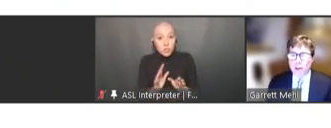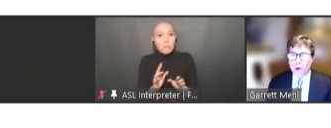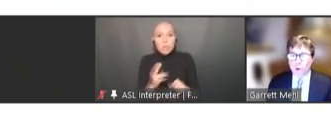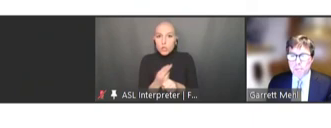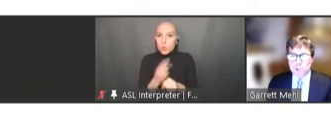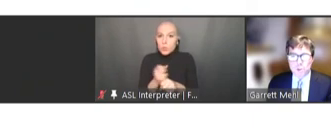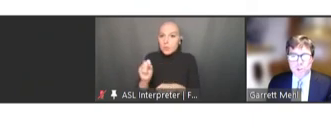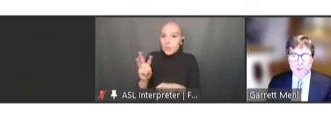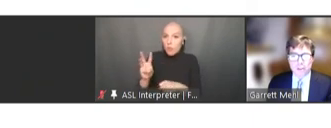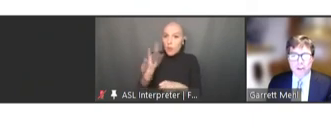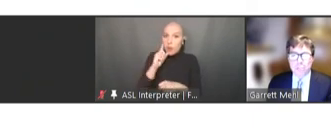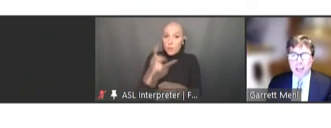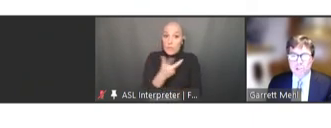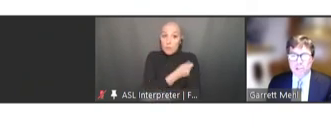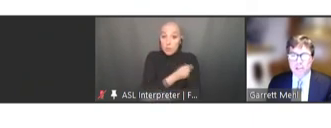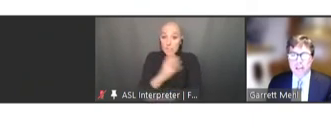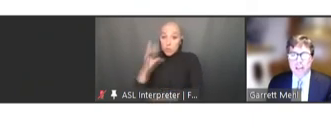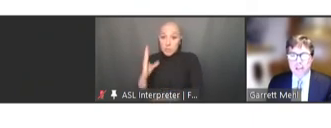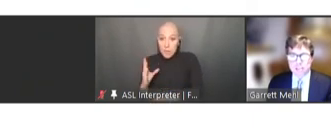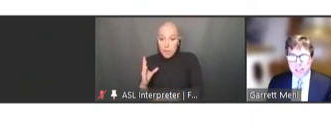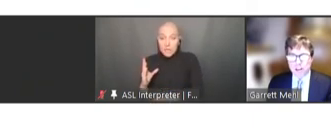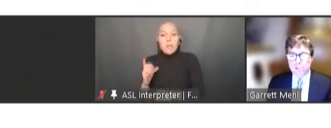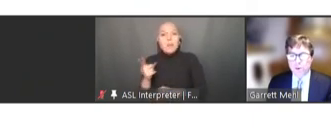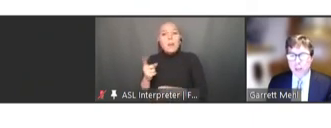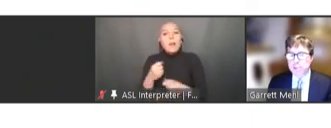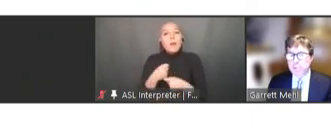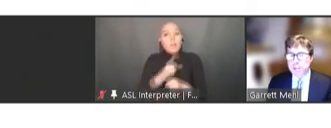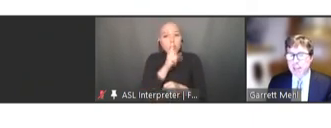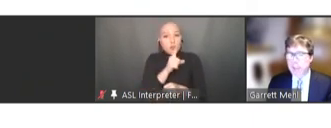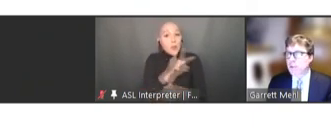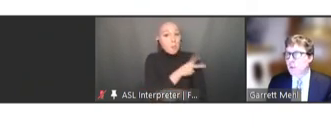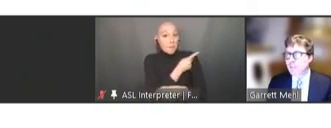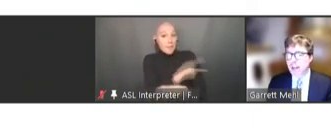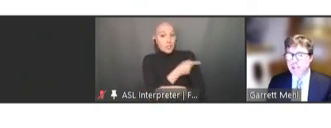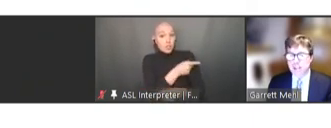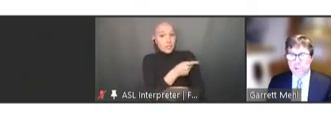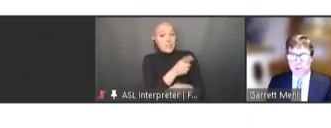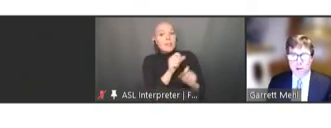we are able to ensure that their patient is then also able to retain their own vaccination card.